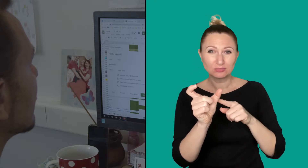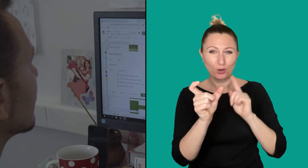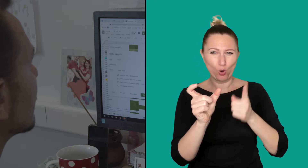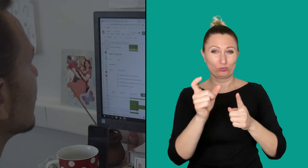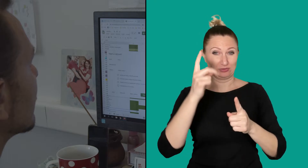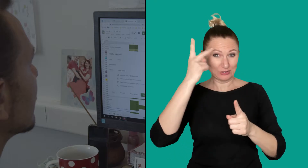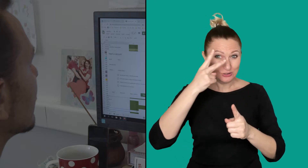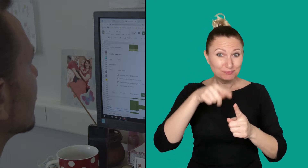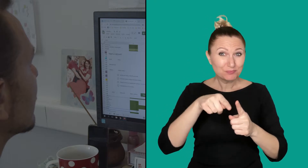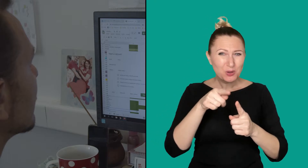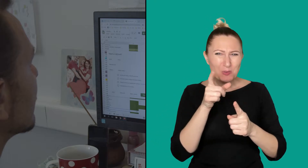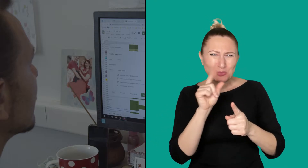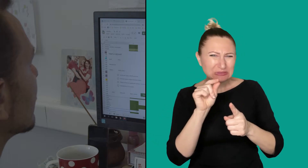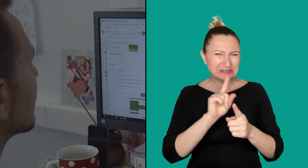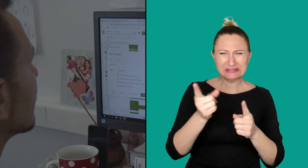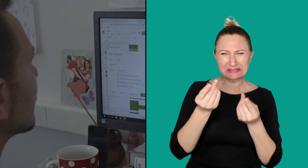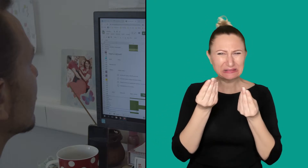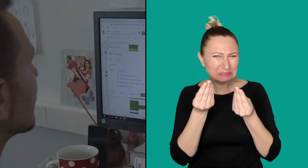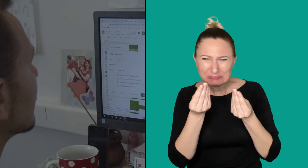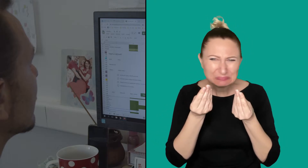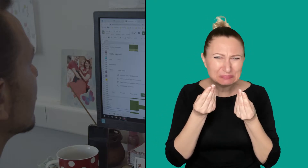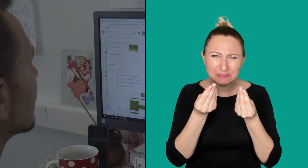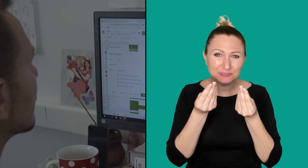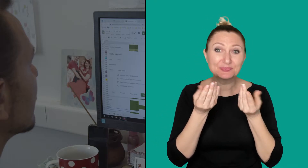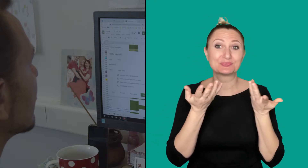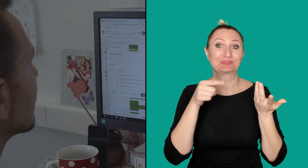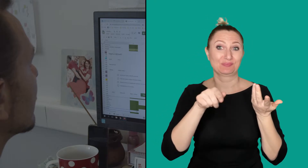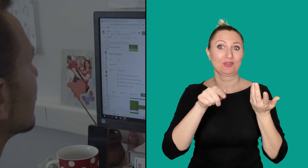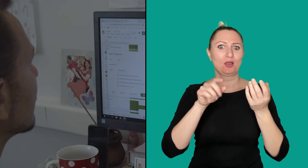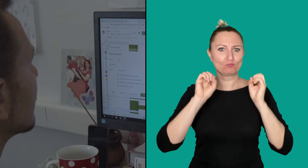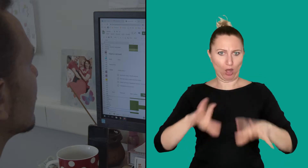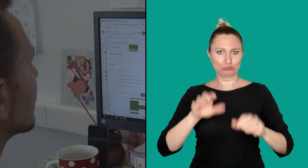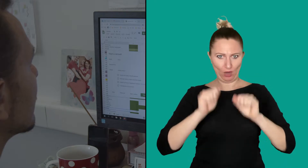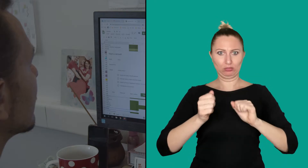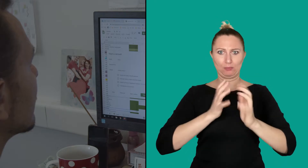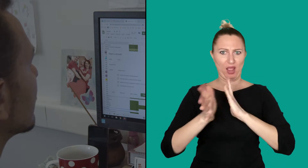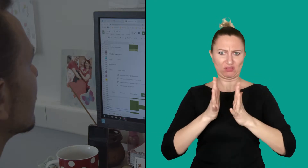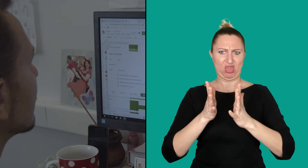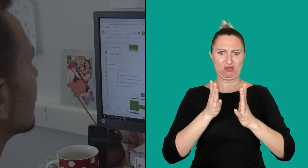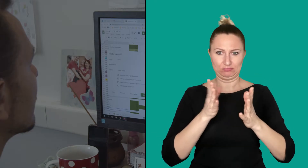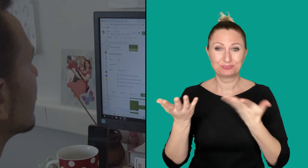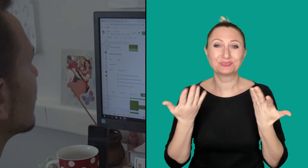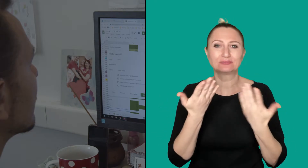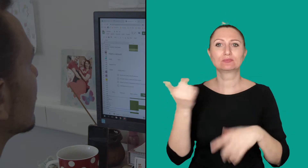but not understand its exact meaning and thus misrepresent the sign -